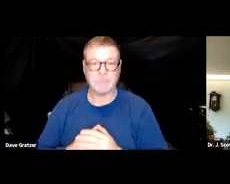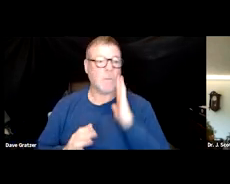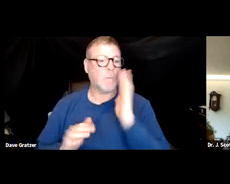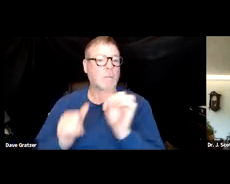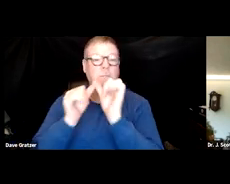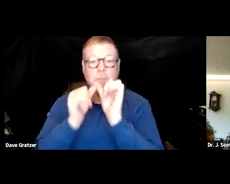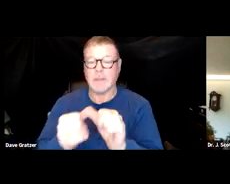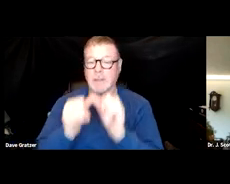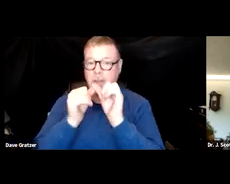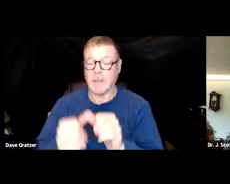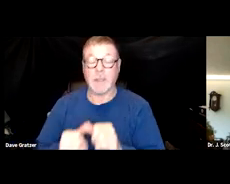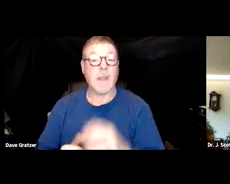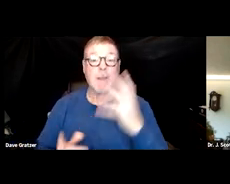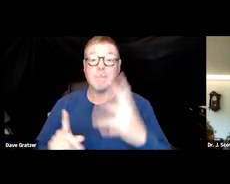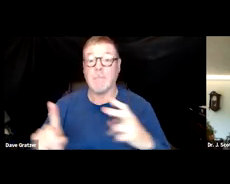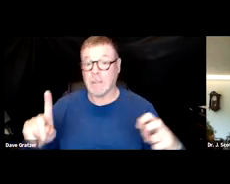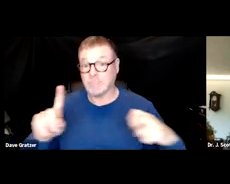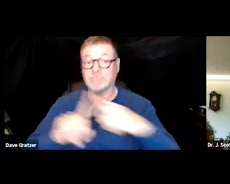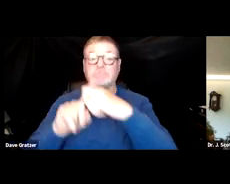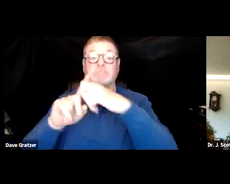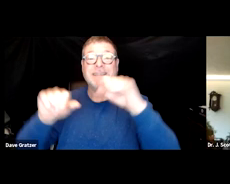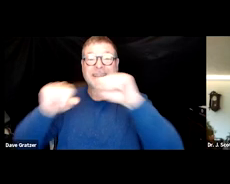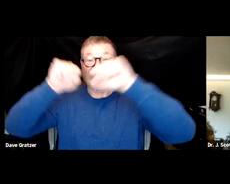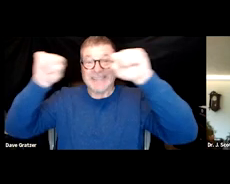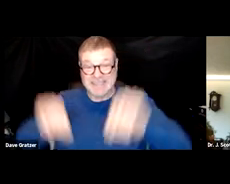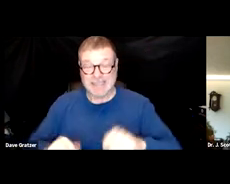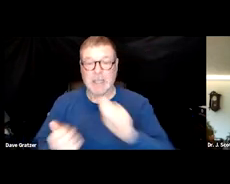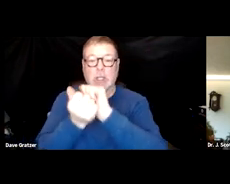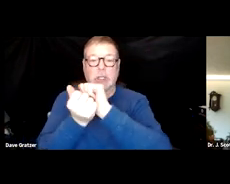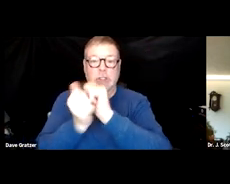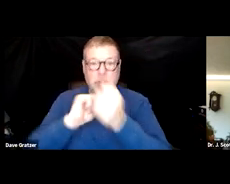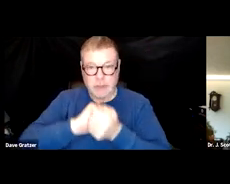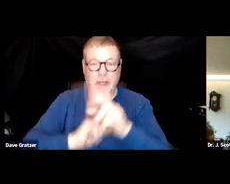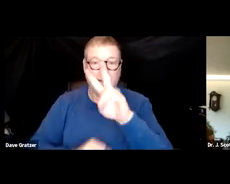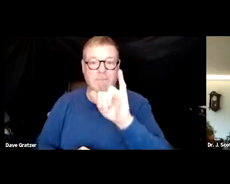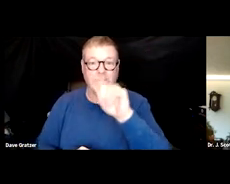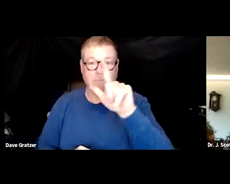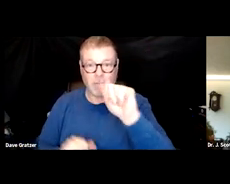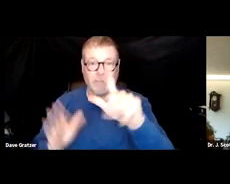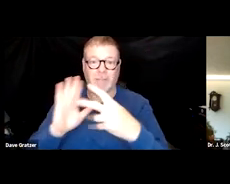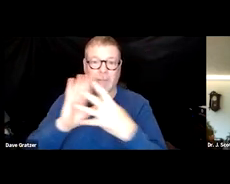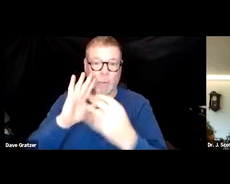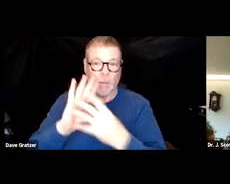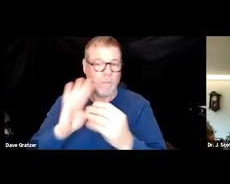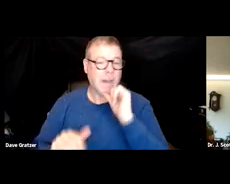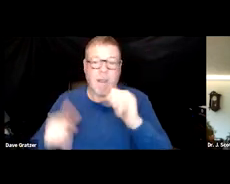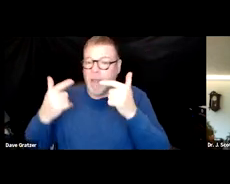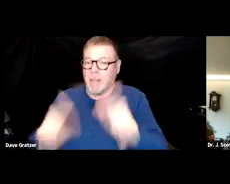It might hijack the mitochondrial system and turn it into viral replication, not let it do its job.